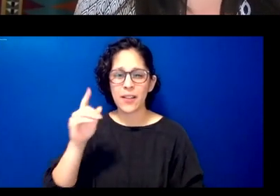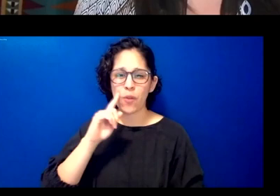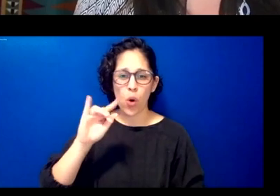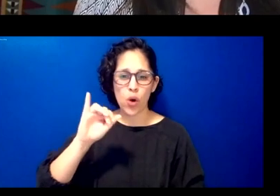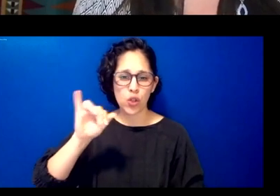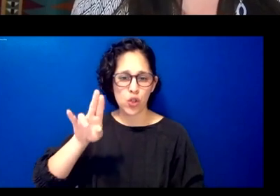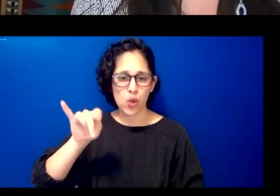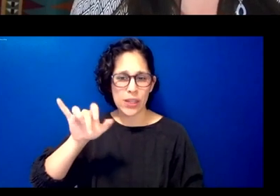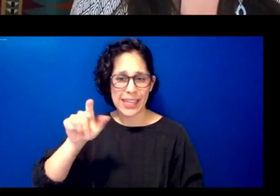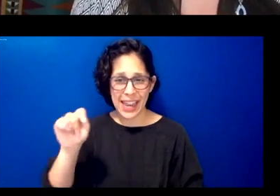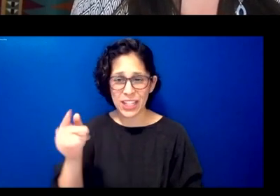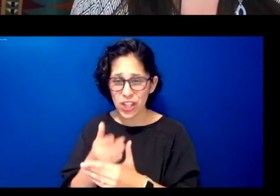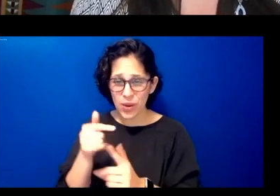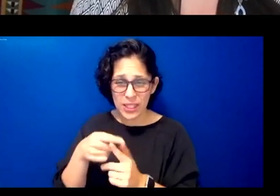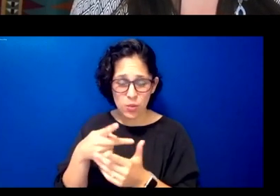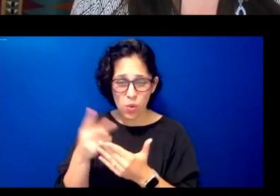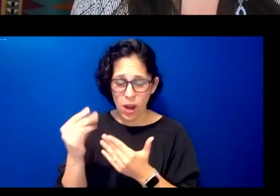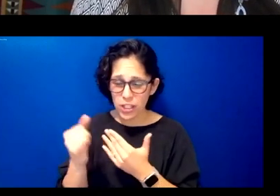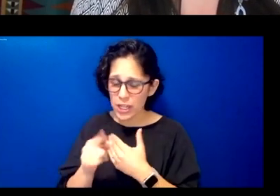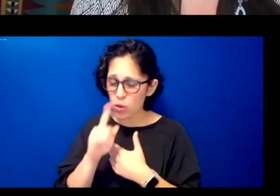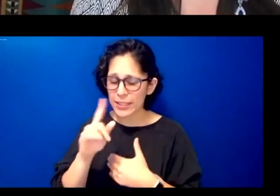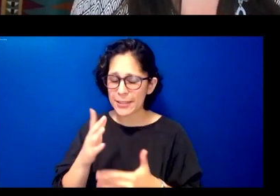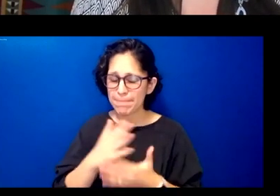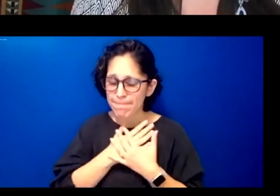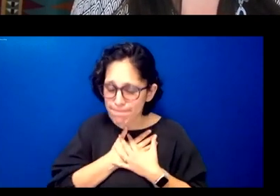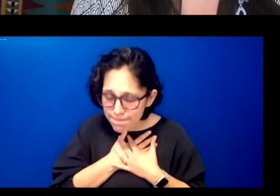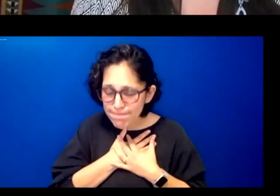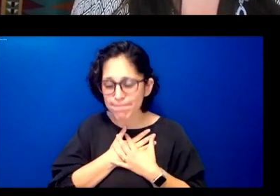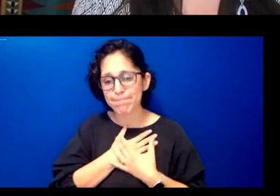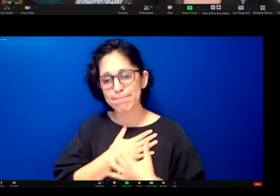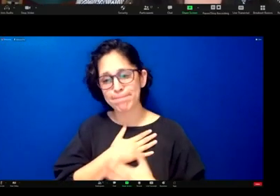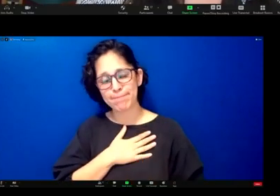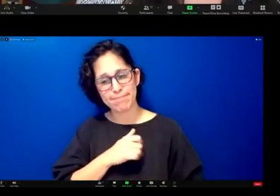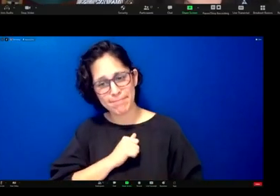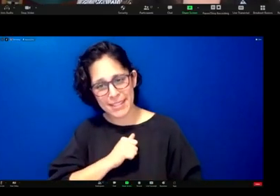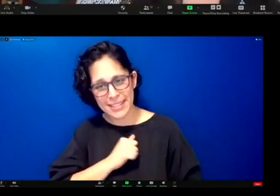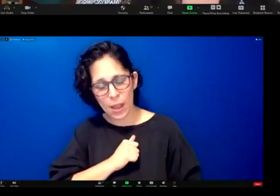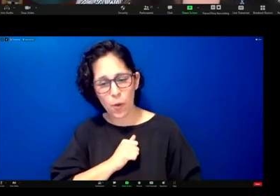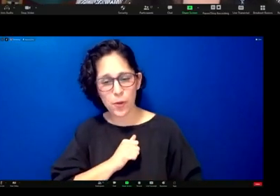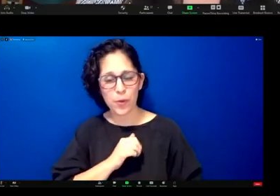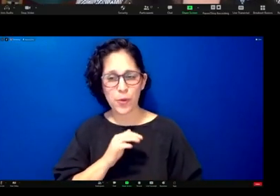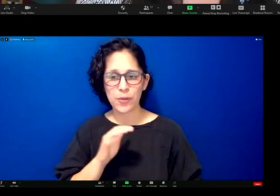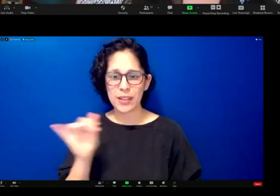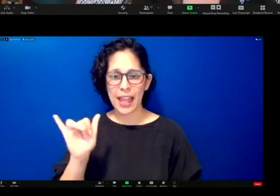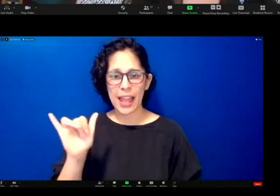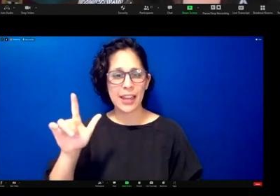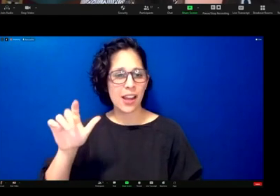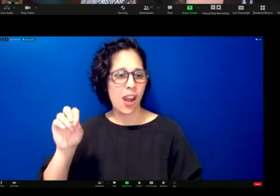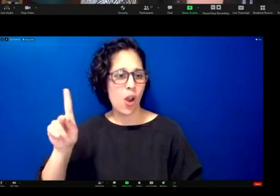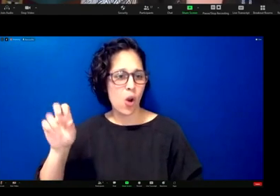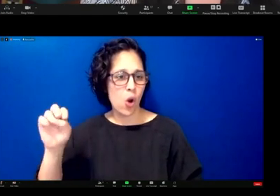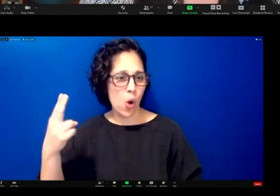it's near and dear to my heart too because as lakosh mentioned you know bringing the